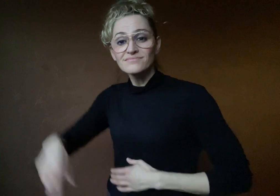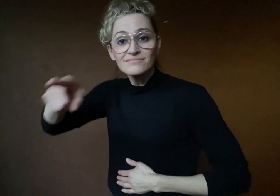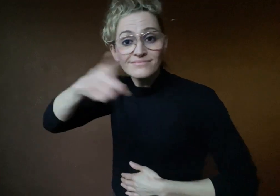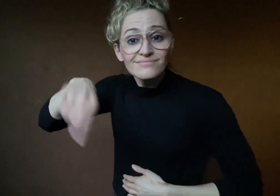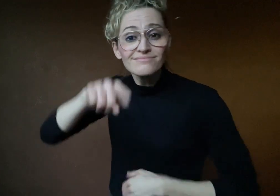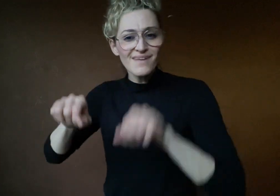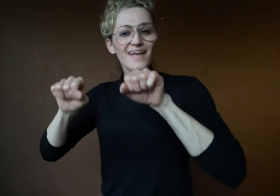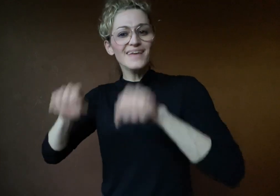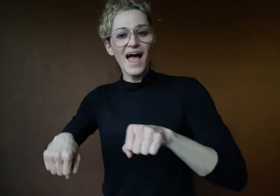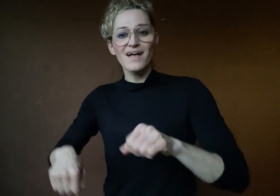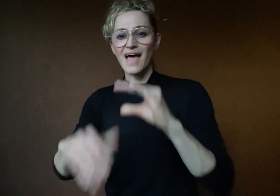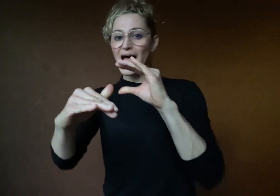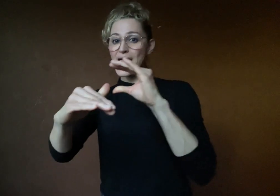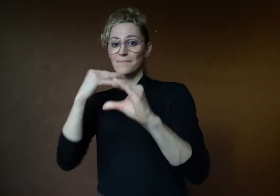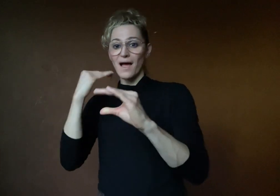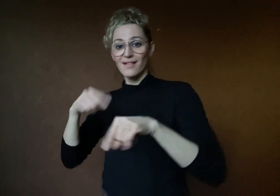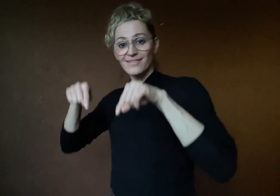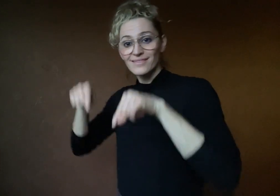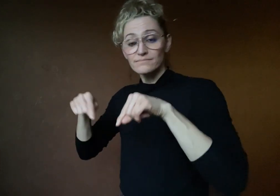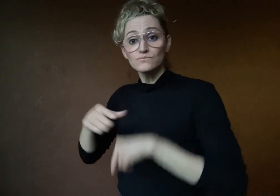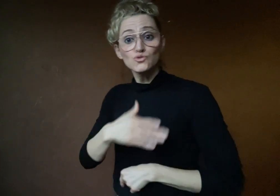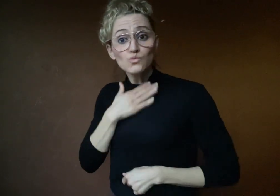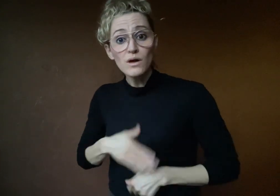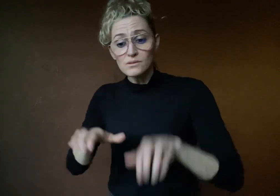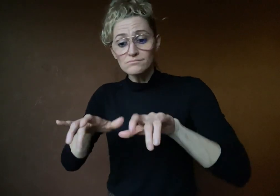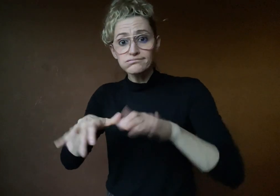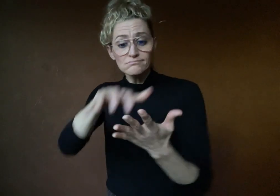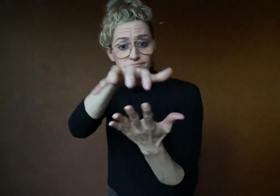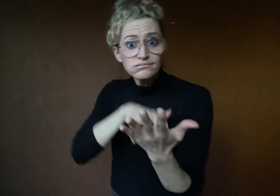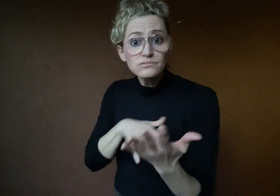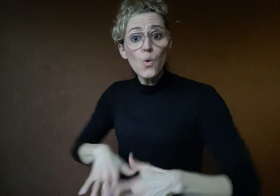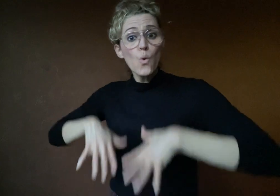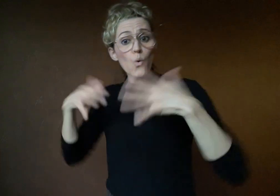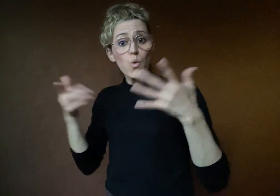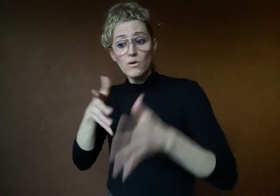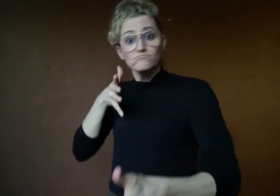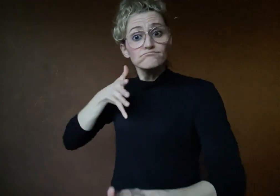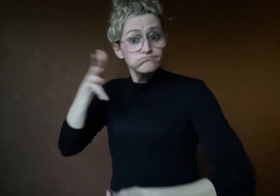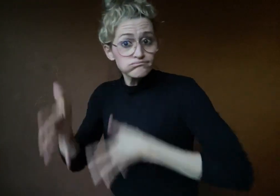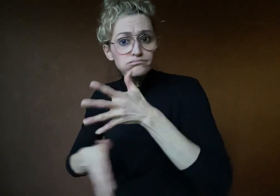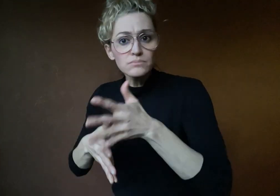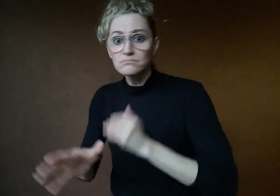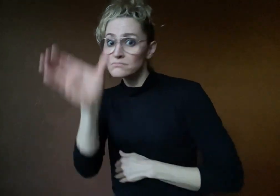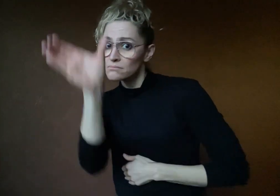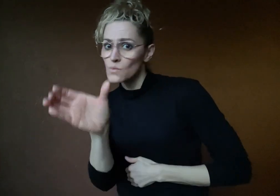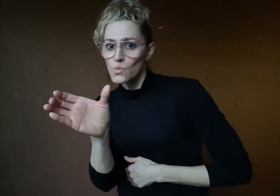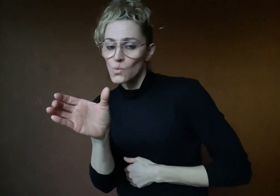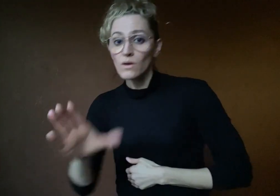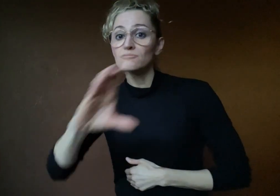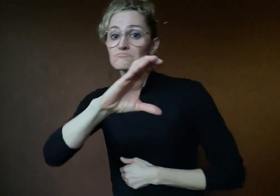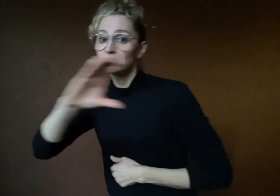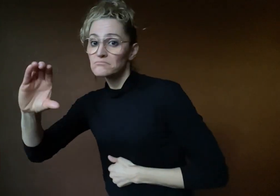You can email your text or video comments